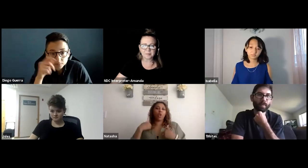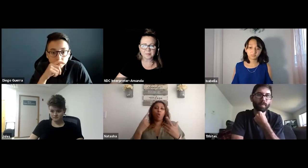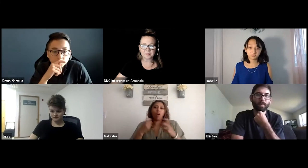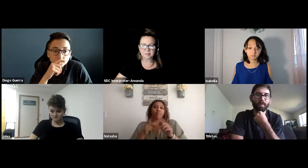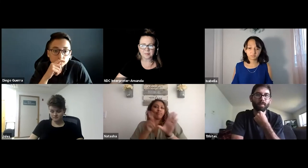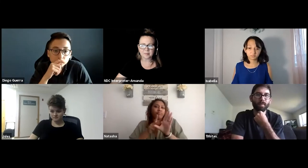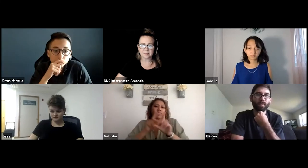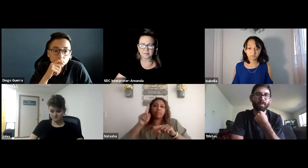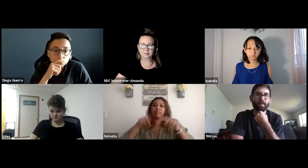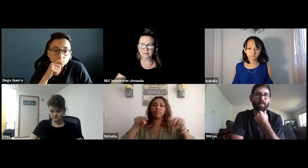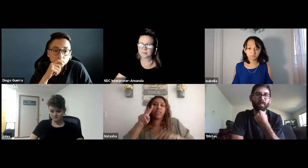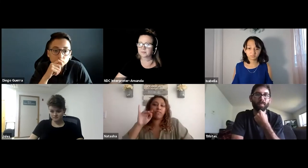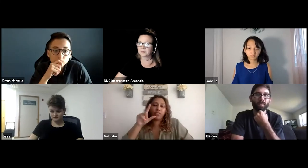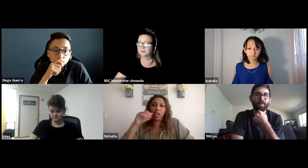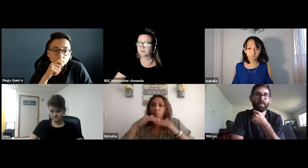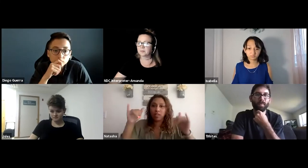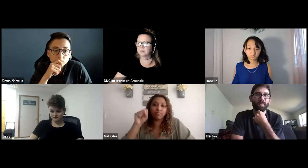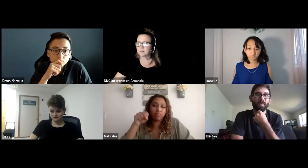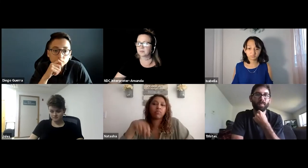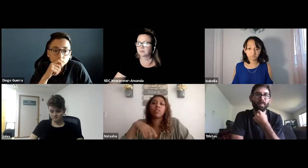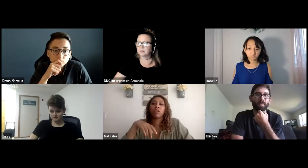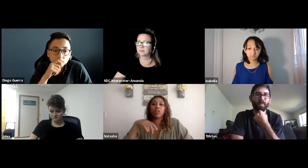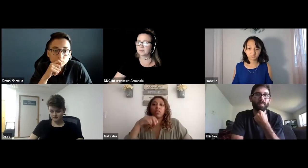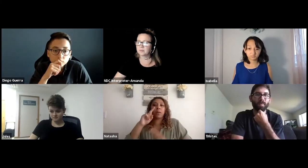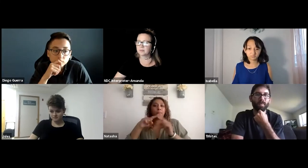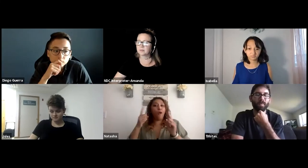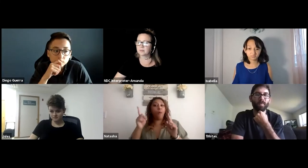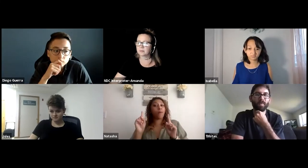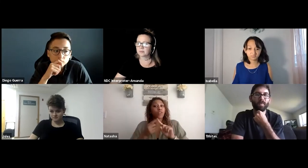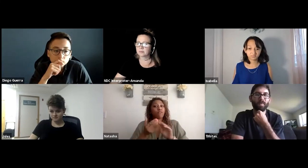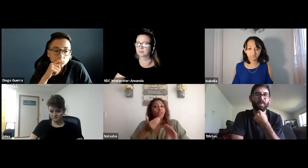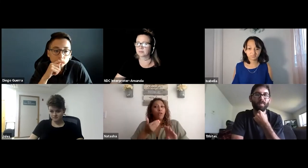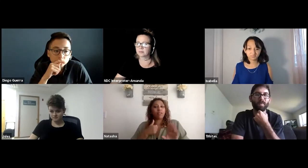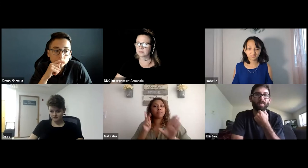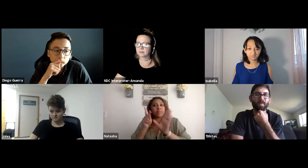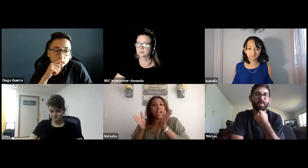I can respond with a yes. I always want to participate in any virtual or online event.